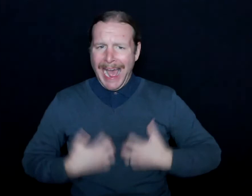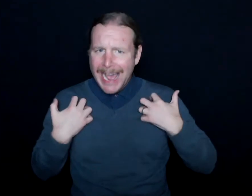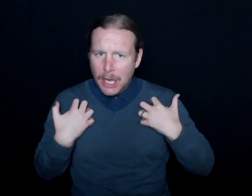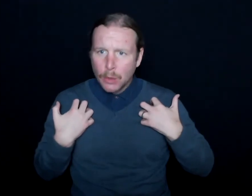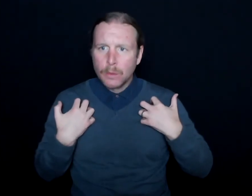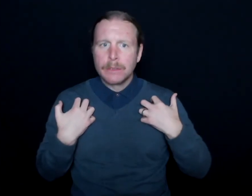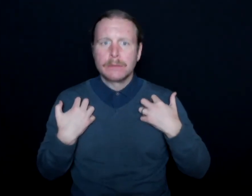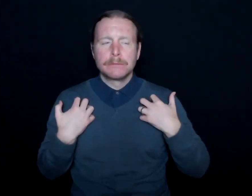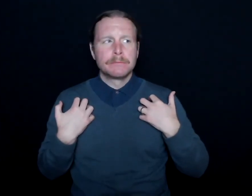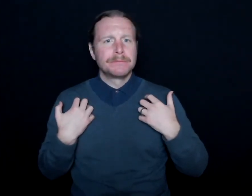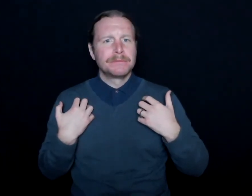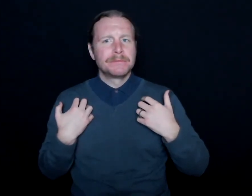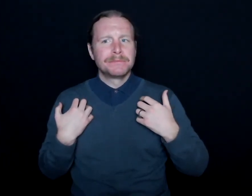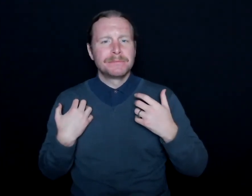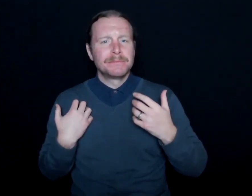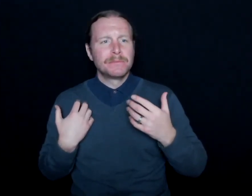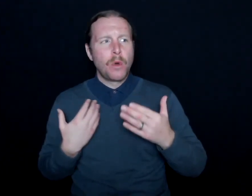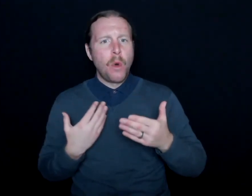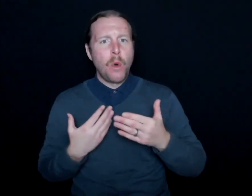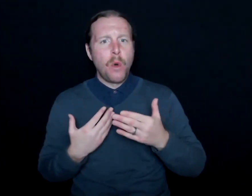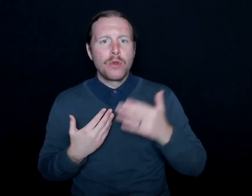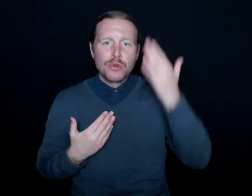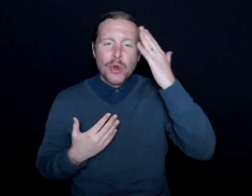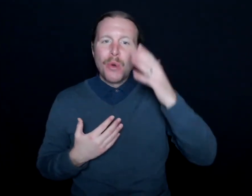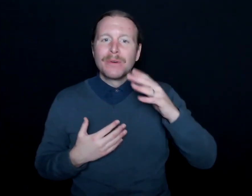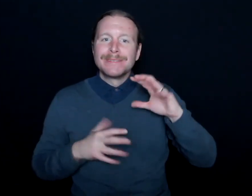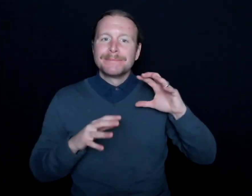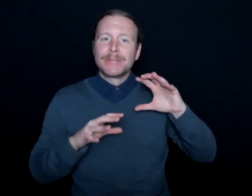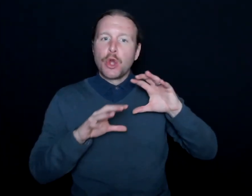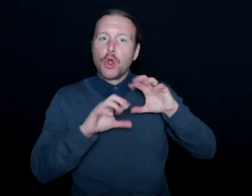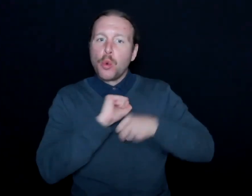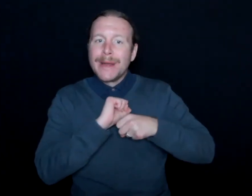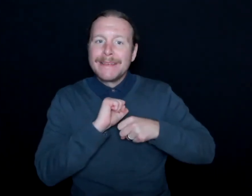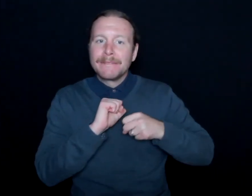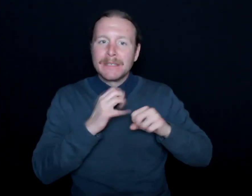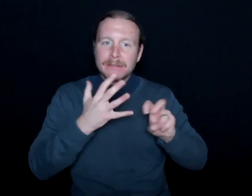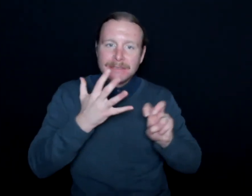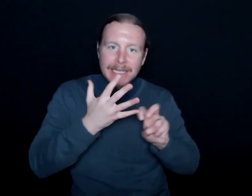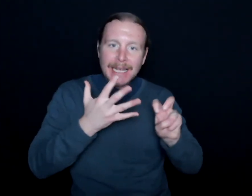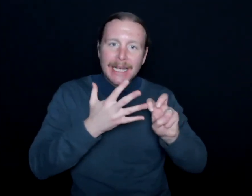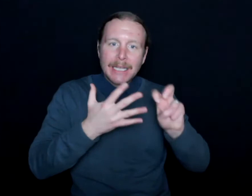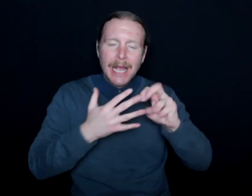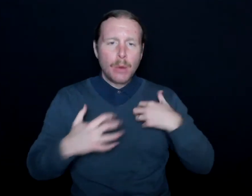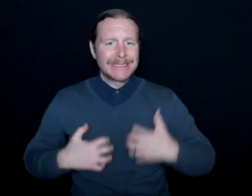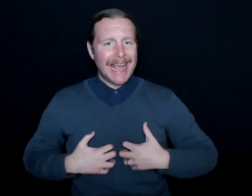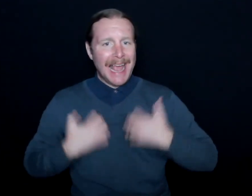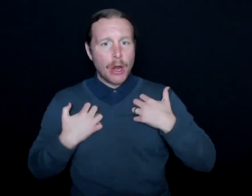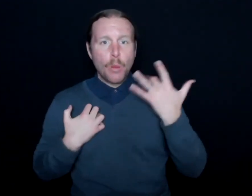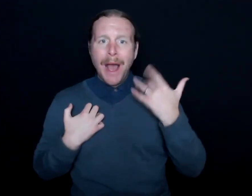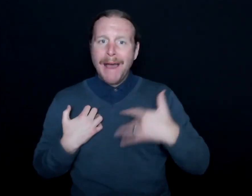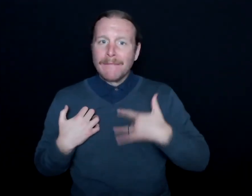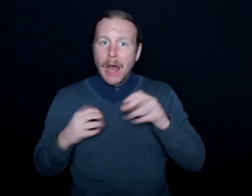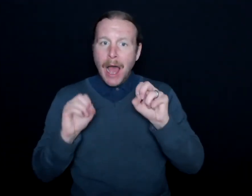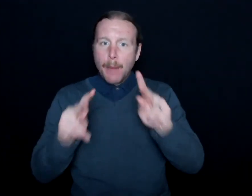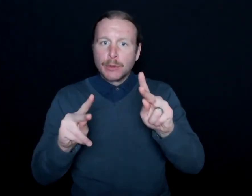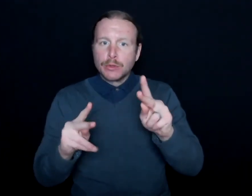almost like those-- like the stages of grief. And I was angry because, one, I felt like the opportunity was gone.